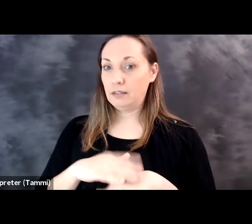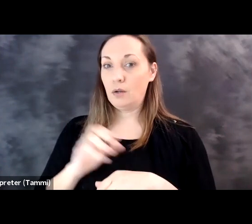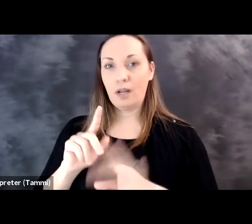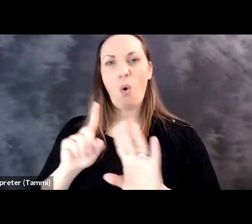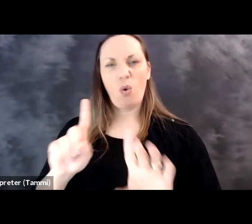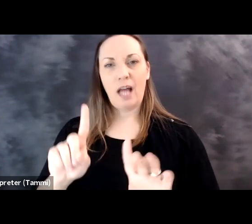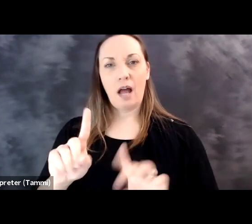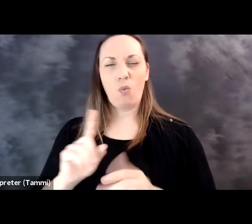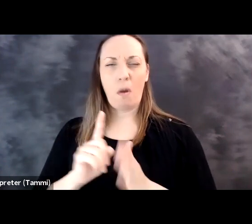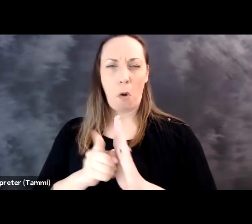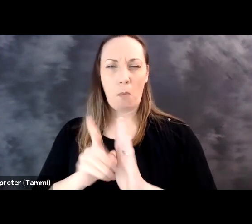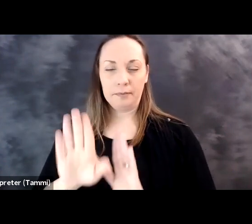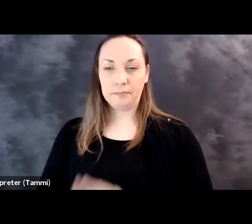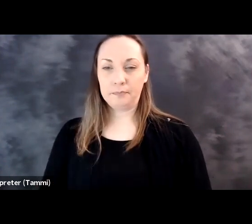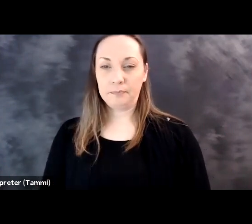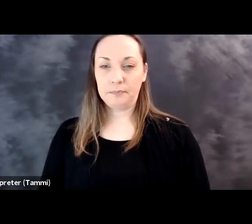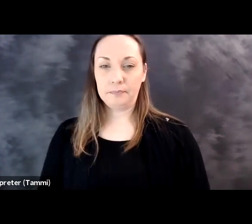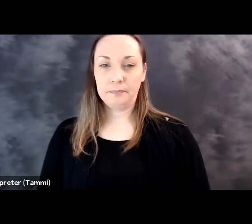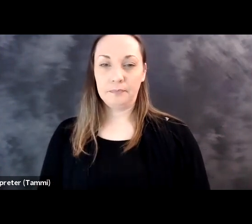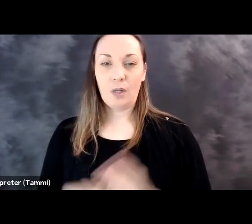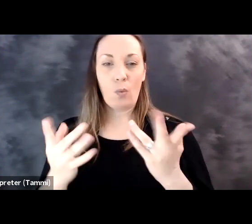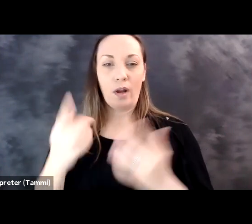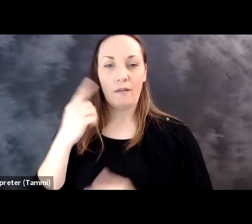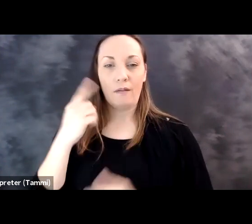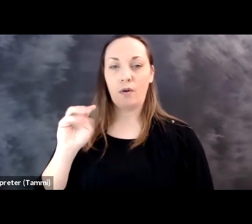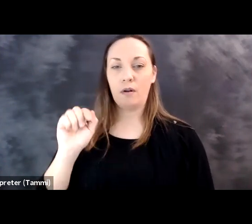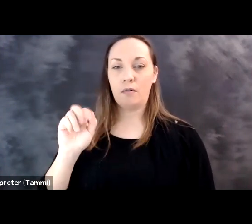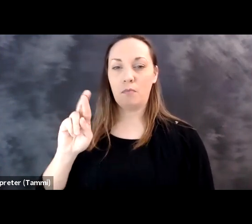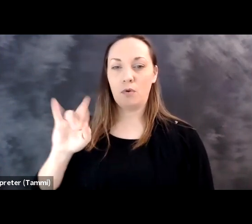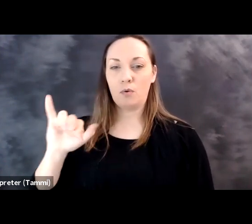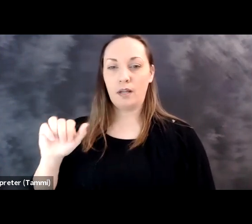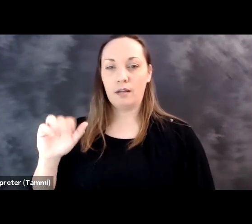Okay. Give us just one second as we get Maria